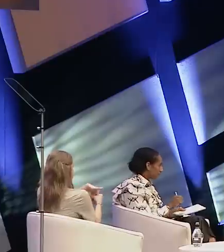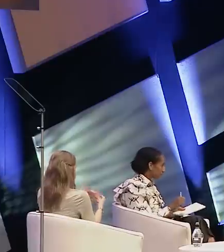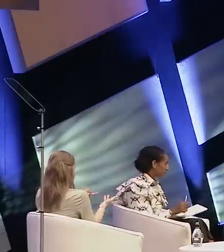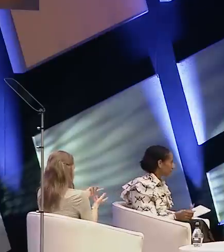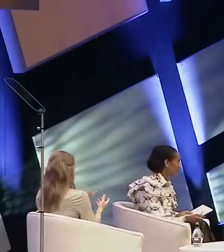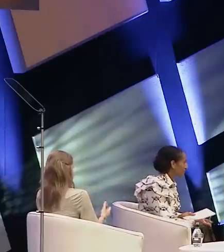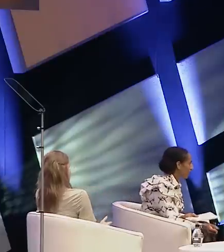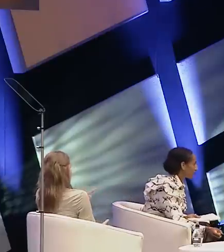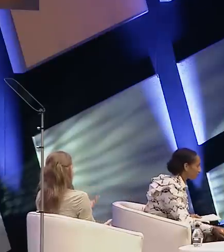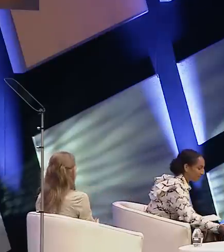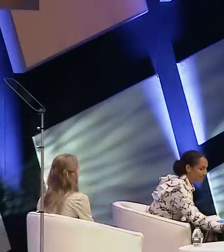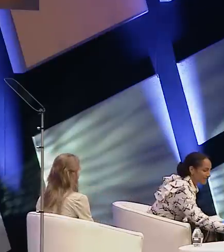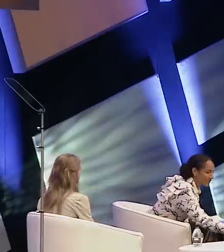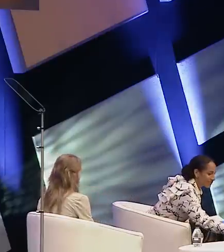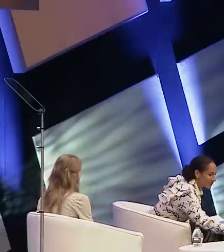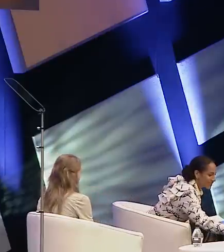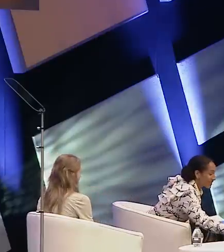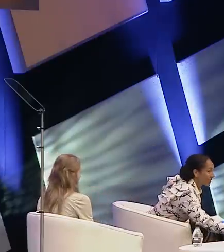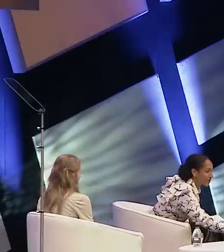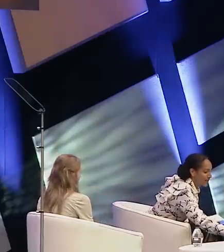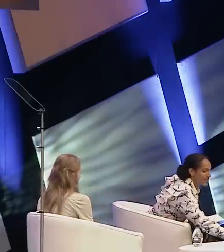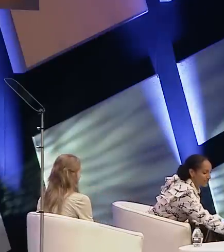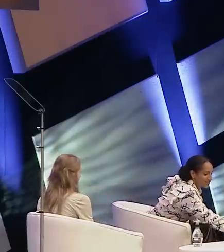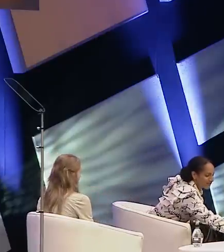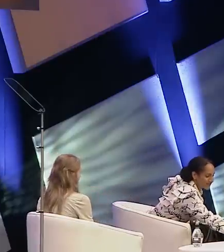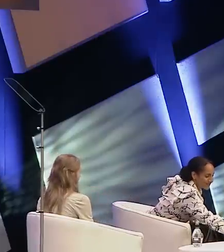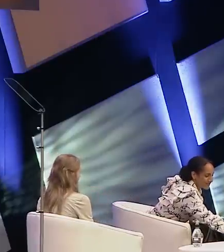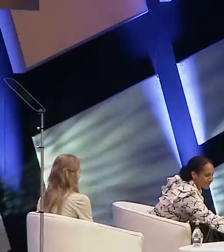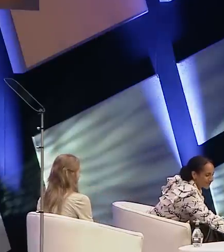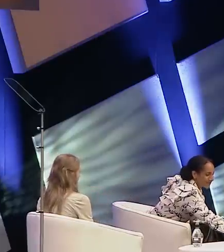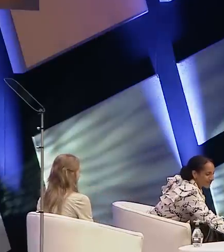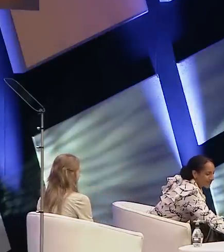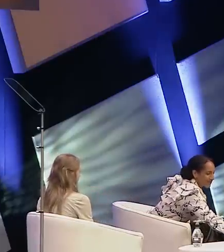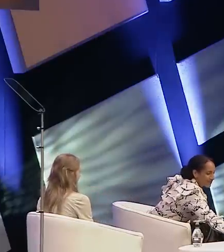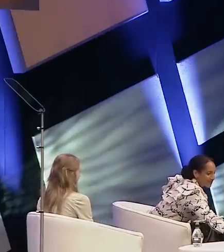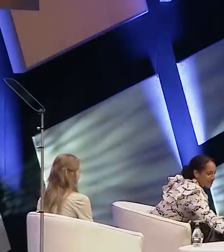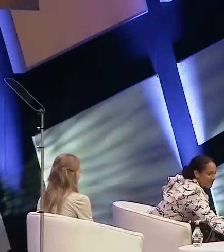hmm. That's a good question I think um